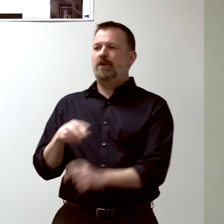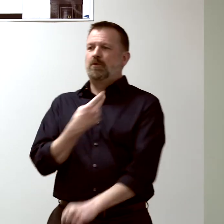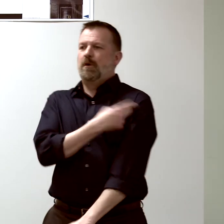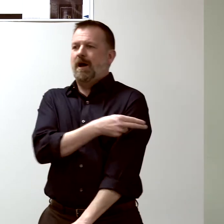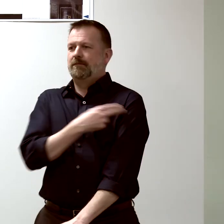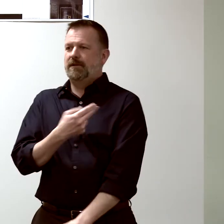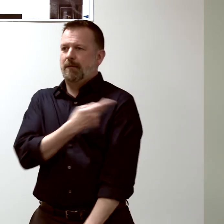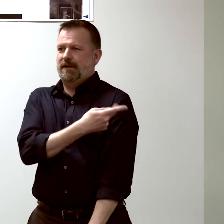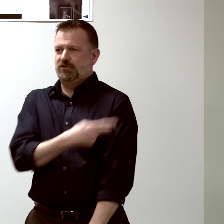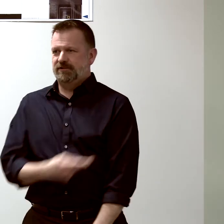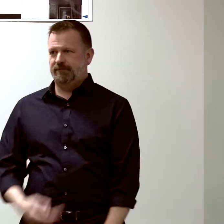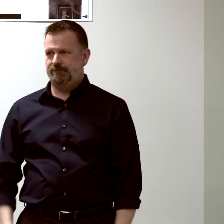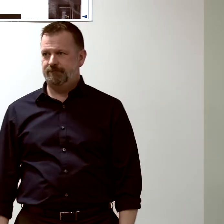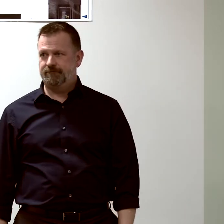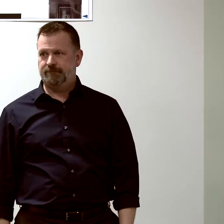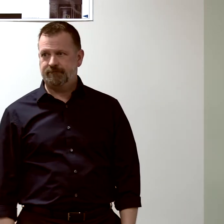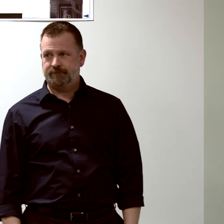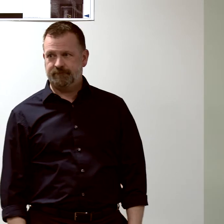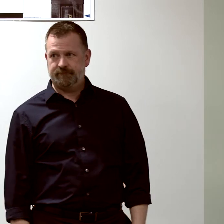to look at people in the hospital.